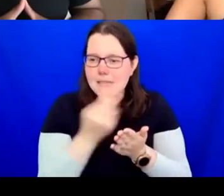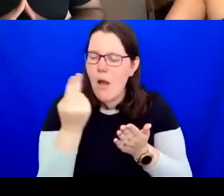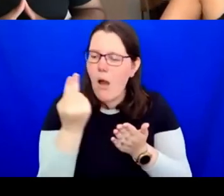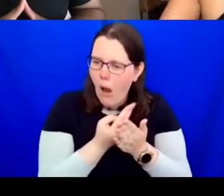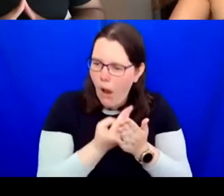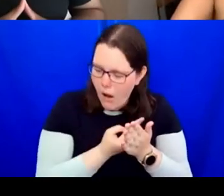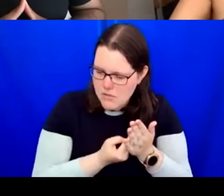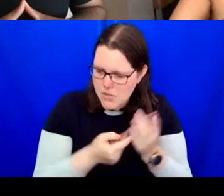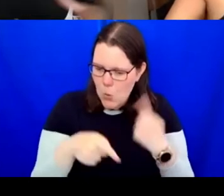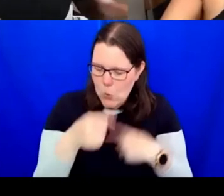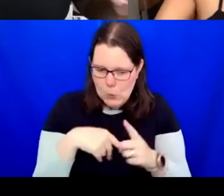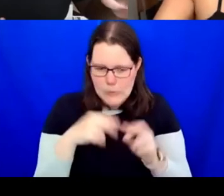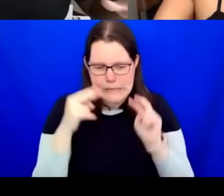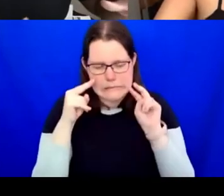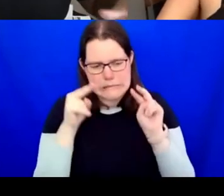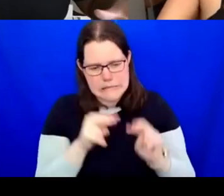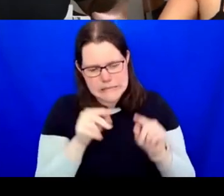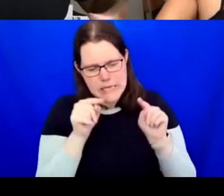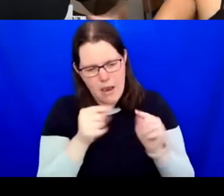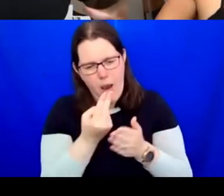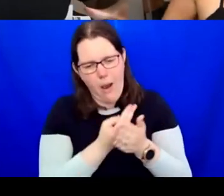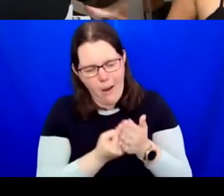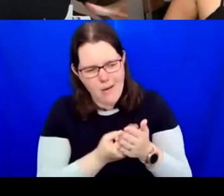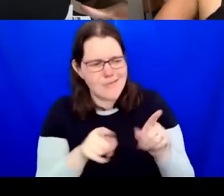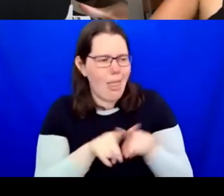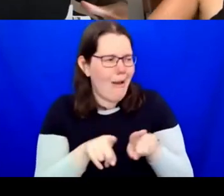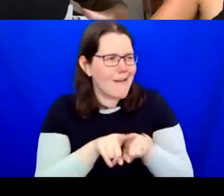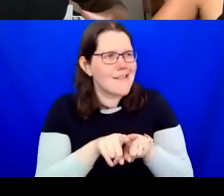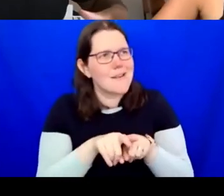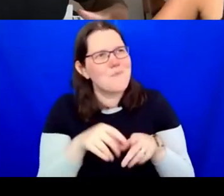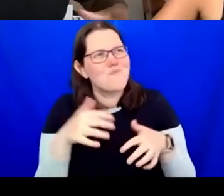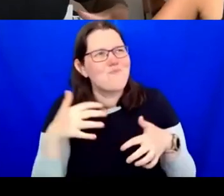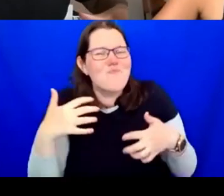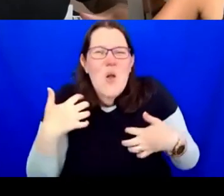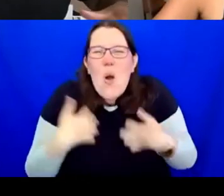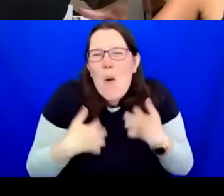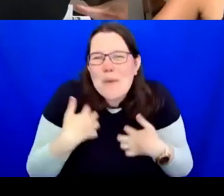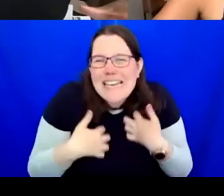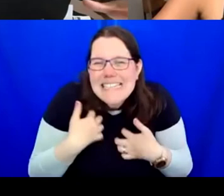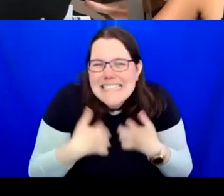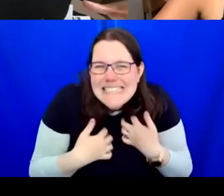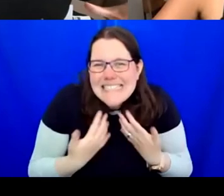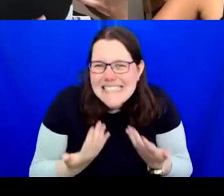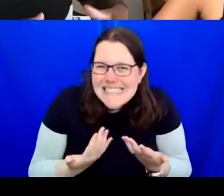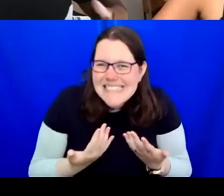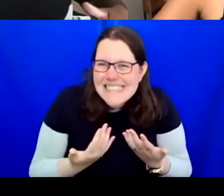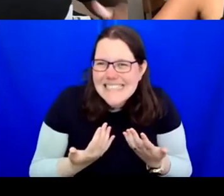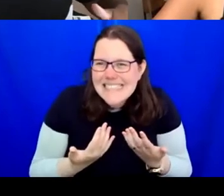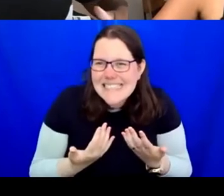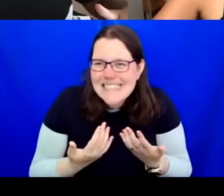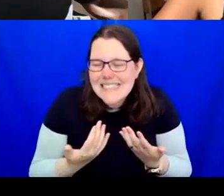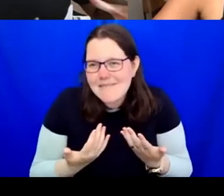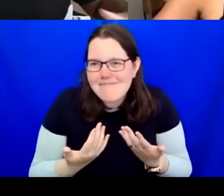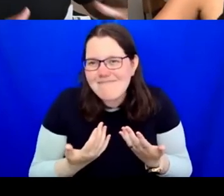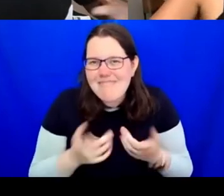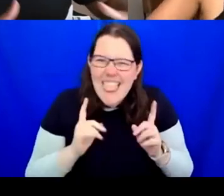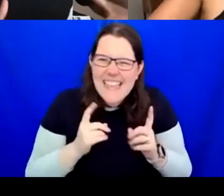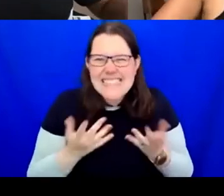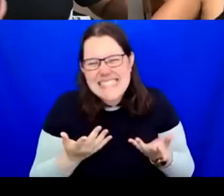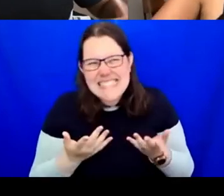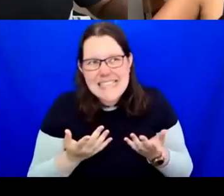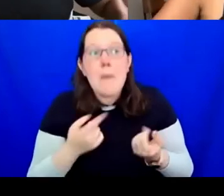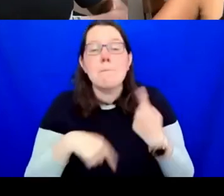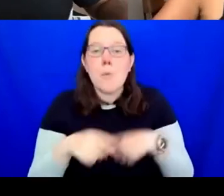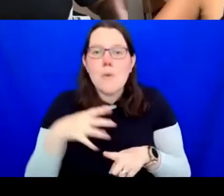word? as a kind of like a hobby or a past time for people. We need to see art as more of a necessity.